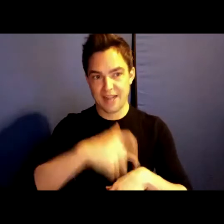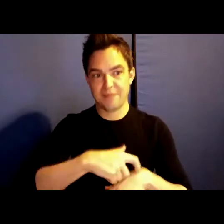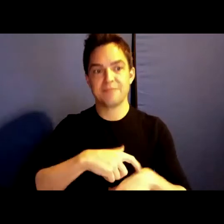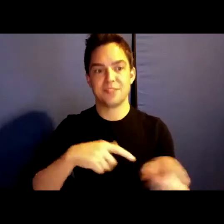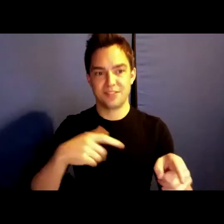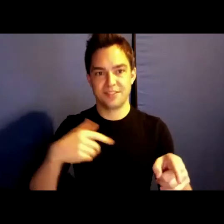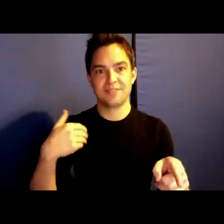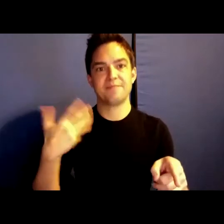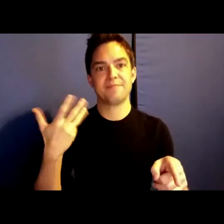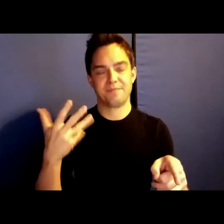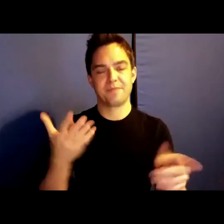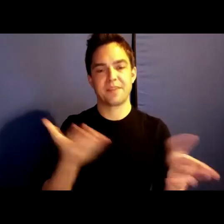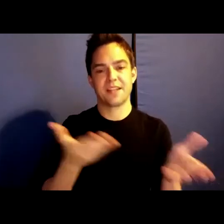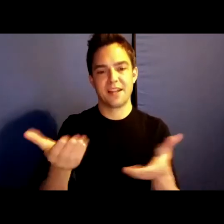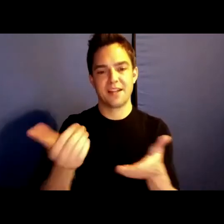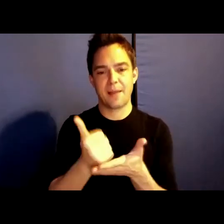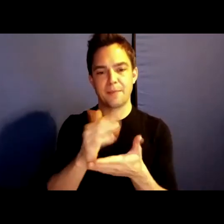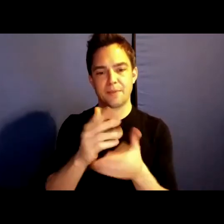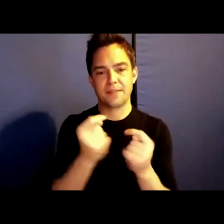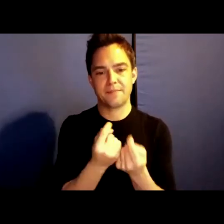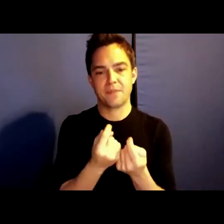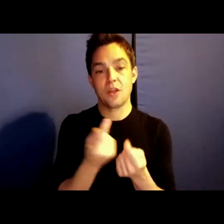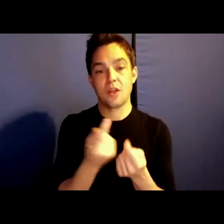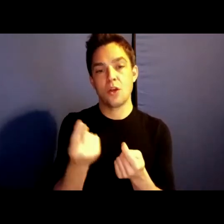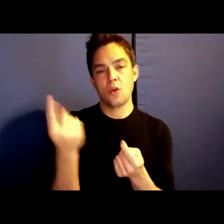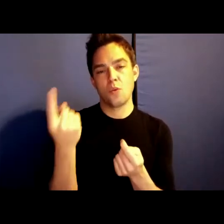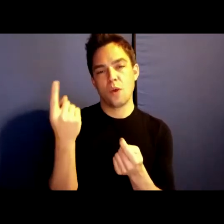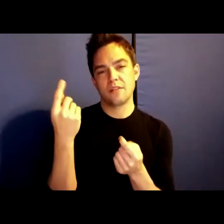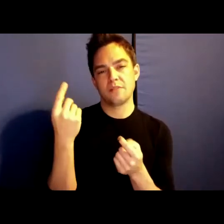besides. One final practical matter before begin, please